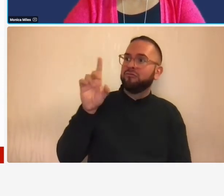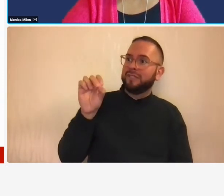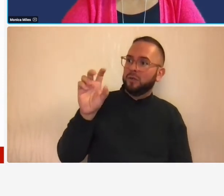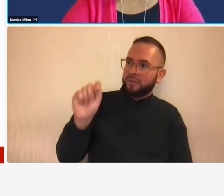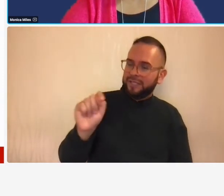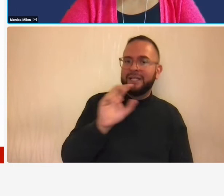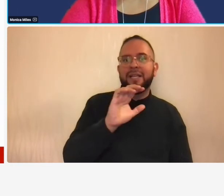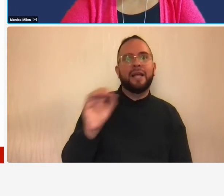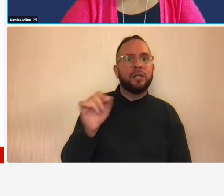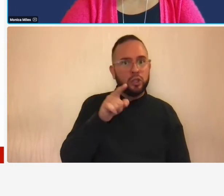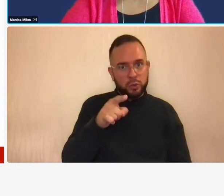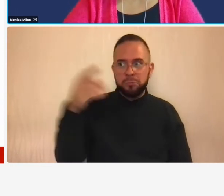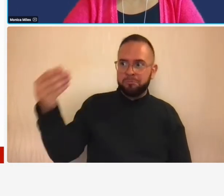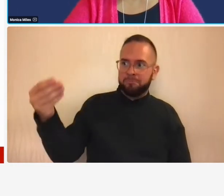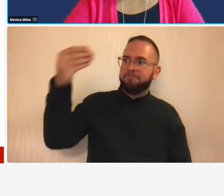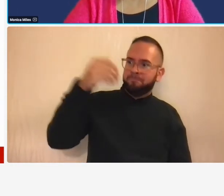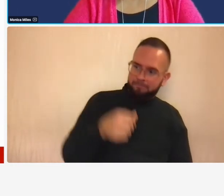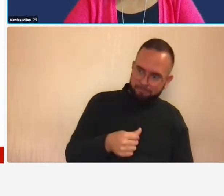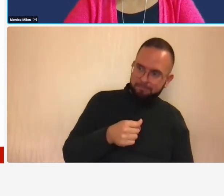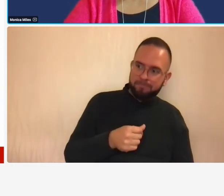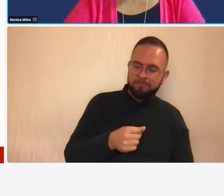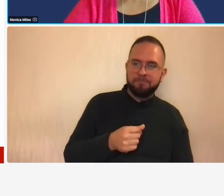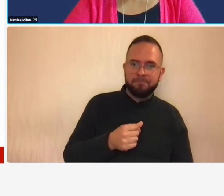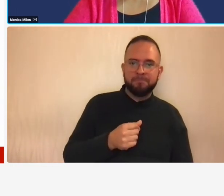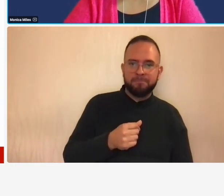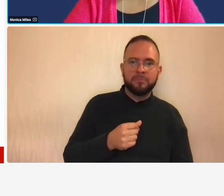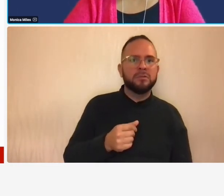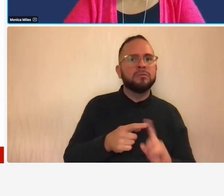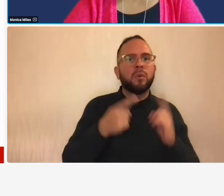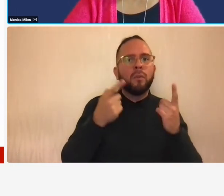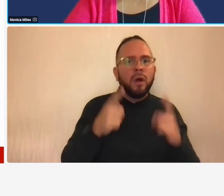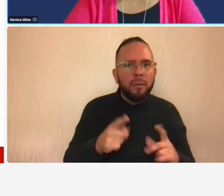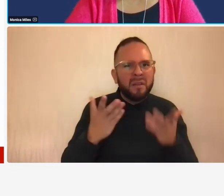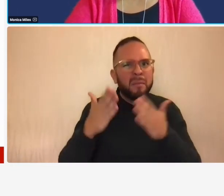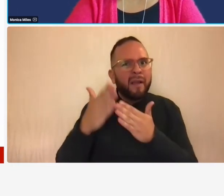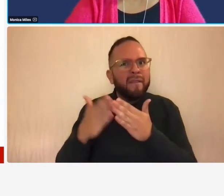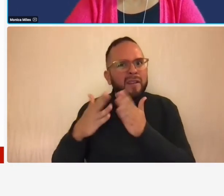properly reimbursed for those travel costs but at the end of the contract or maybe during an interim